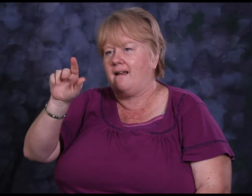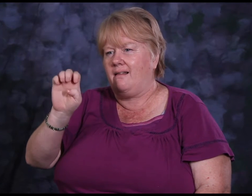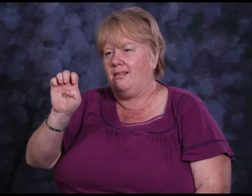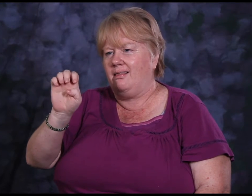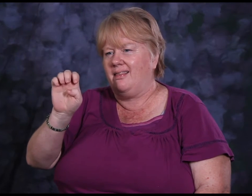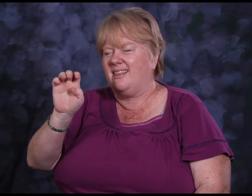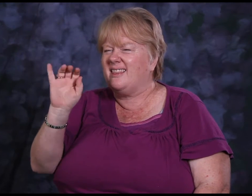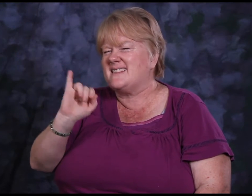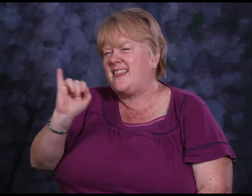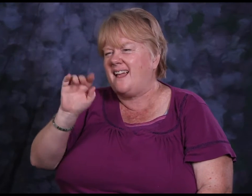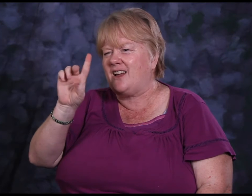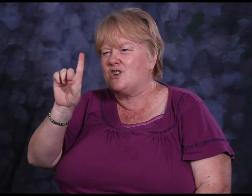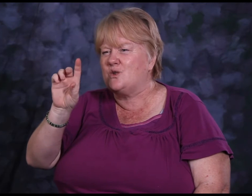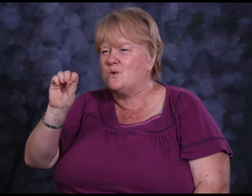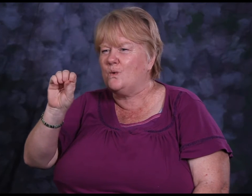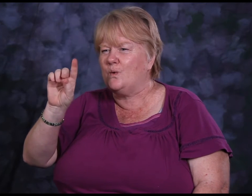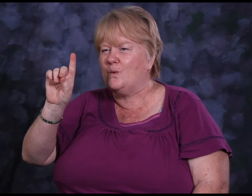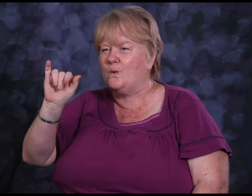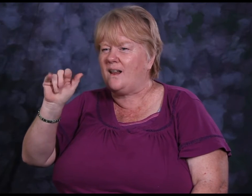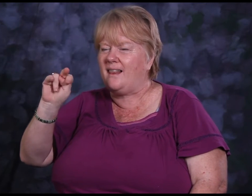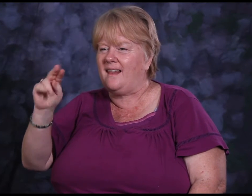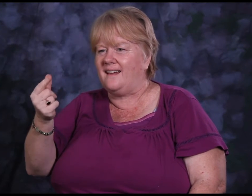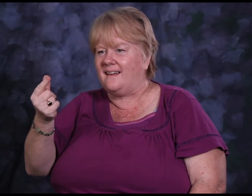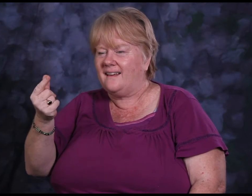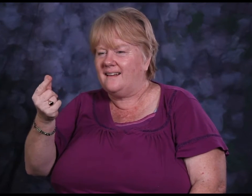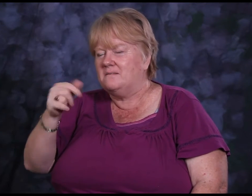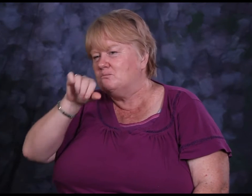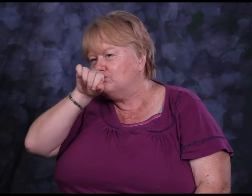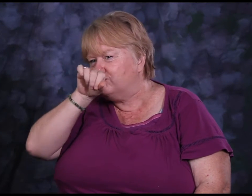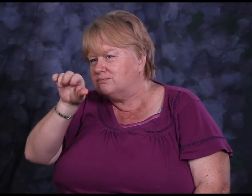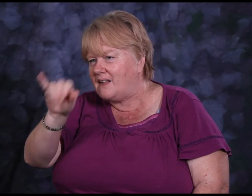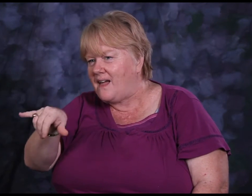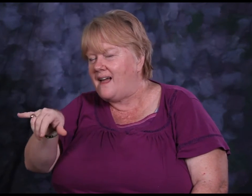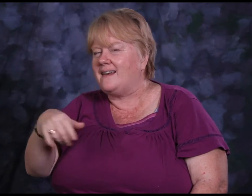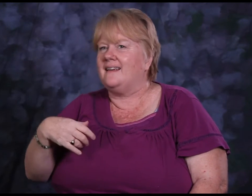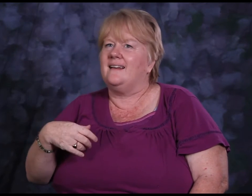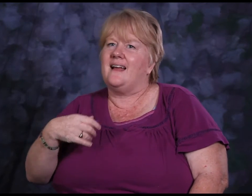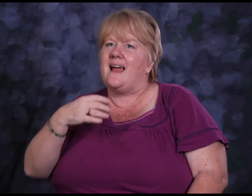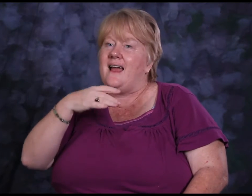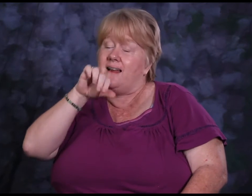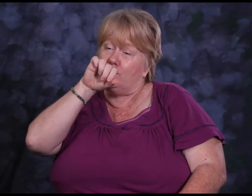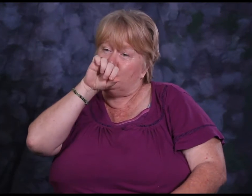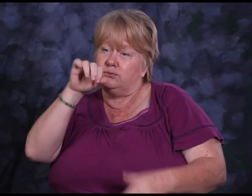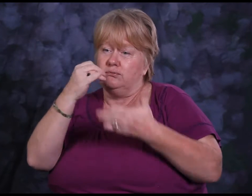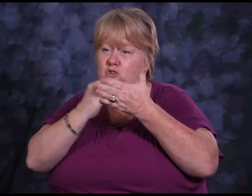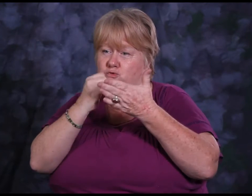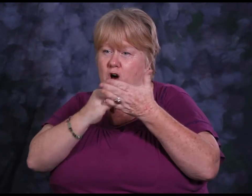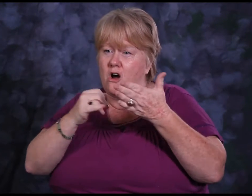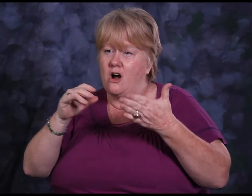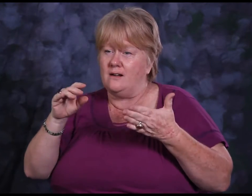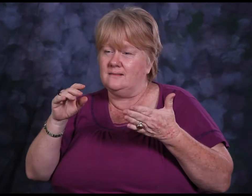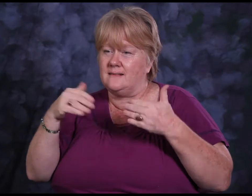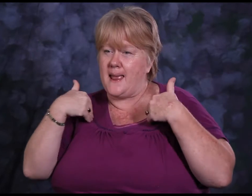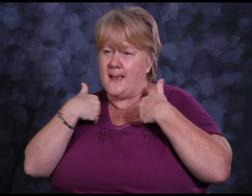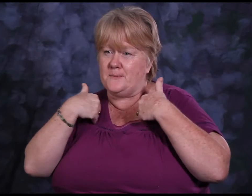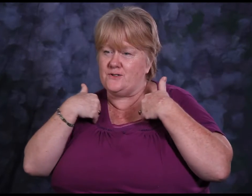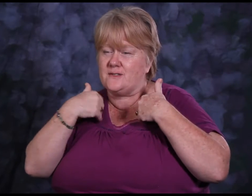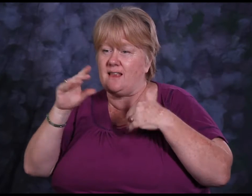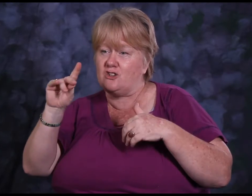and it’s kind of like doodling- I really love that. I also really enjoy drawing animals- mostly dogs and cats,